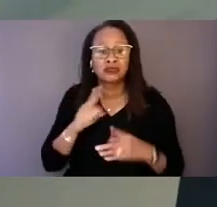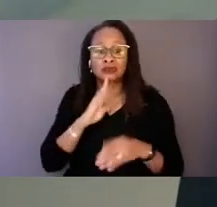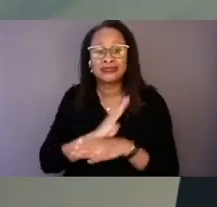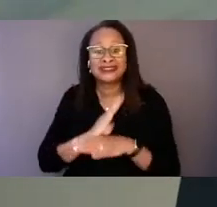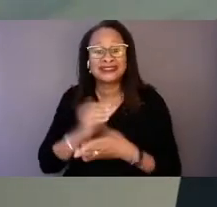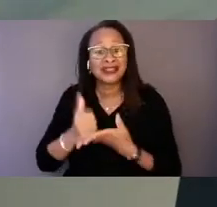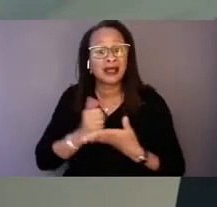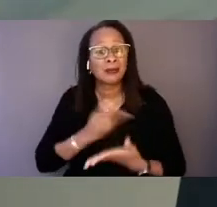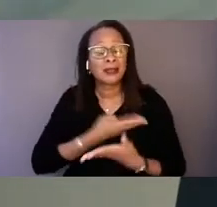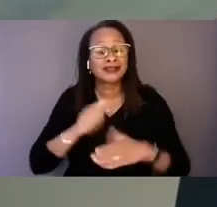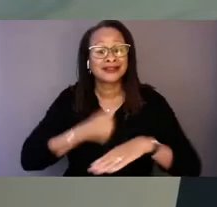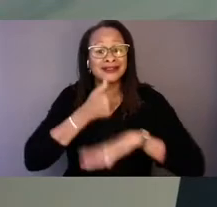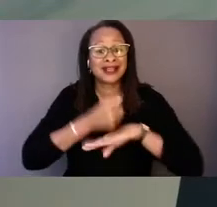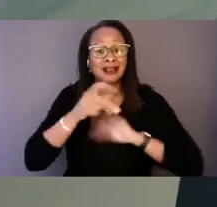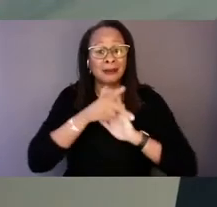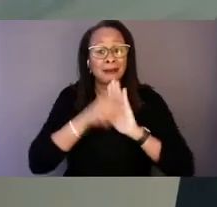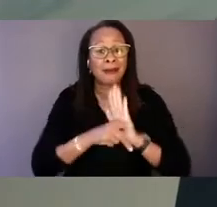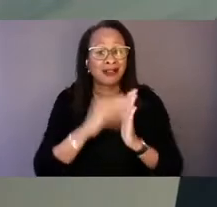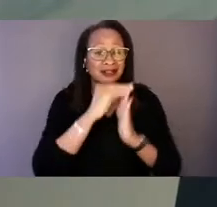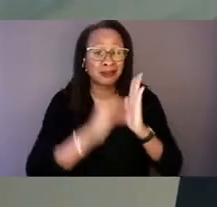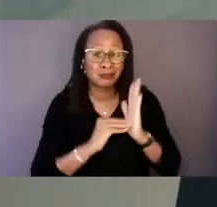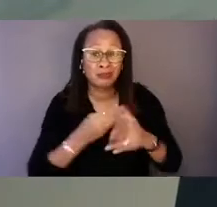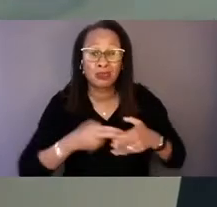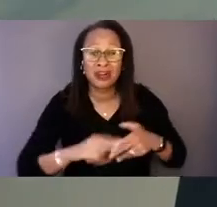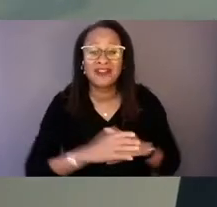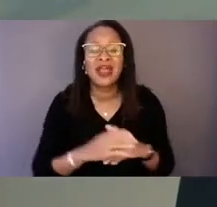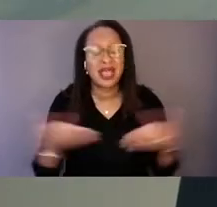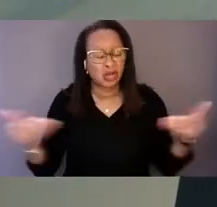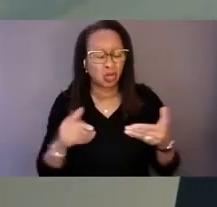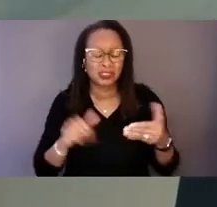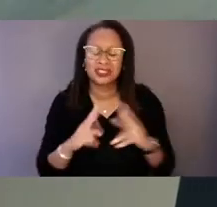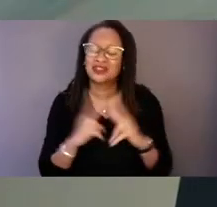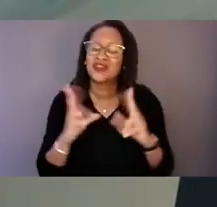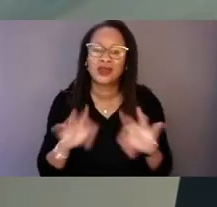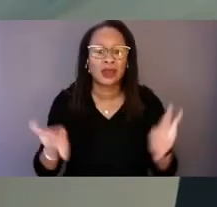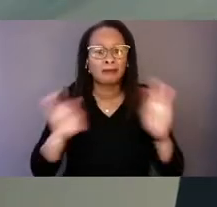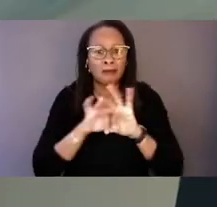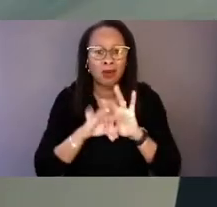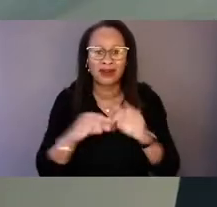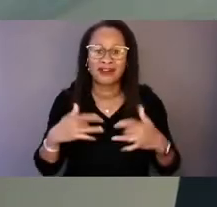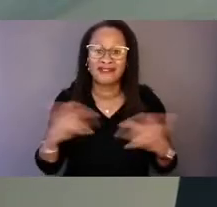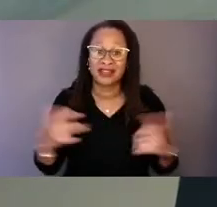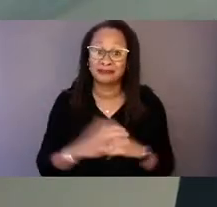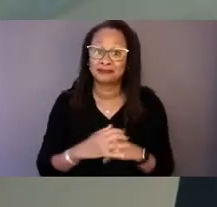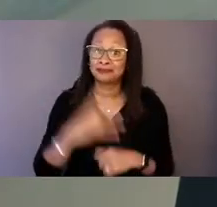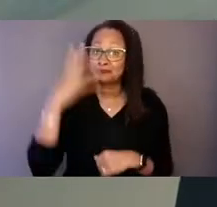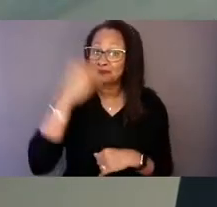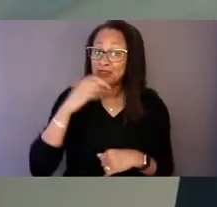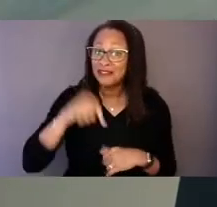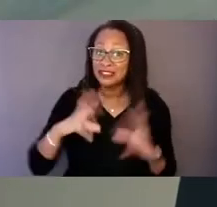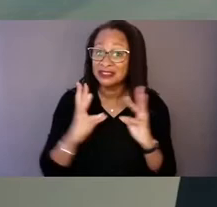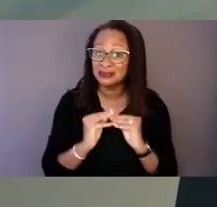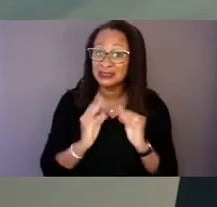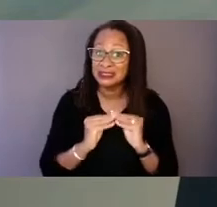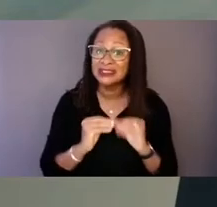and hosting this important event. The beauty of this summit is that we all are gathered here today